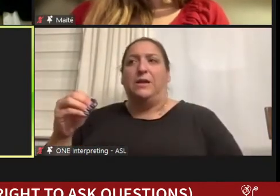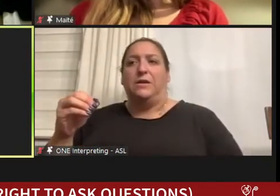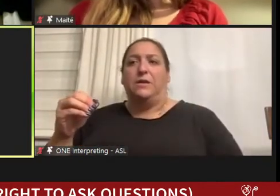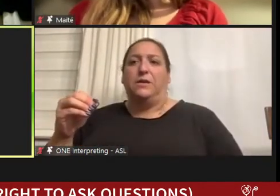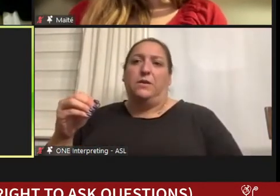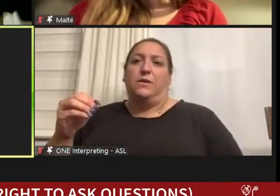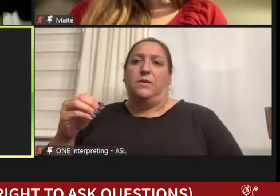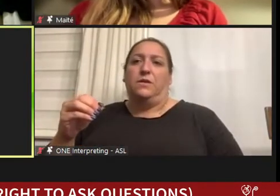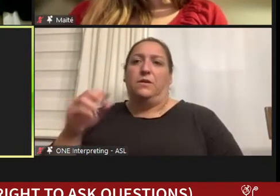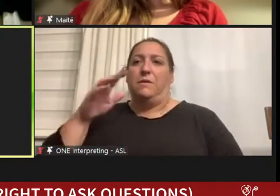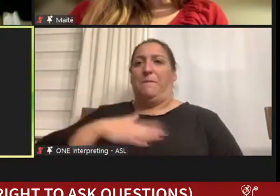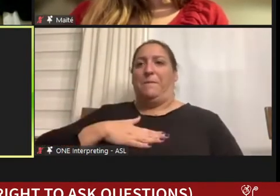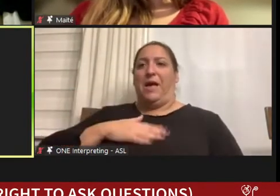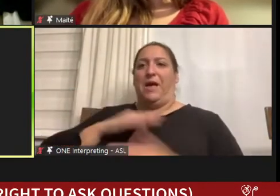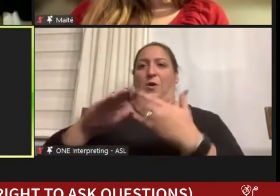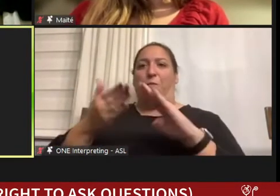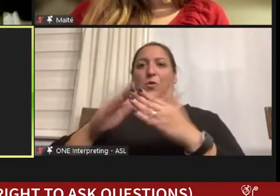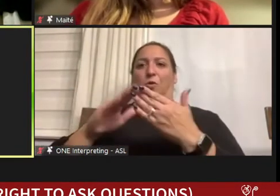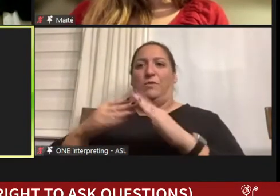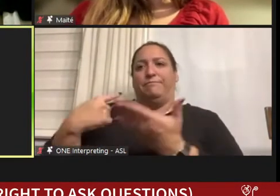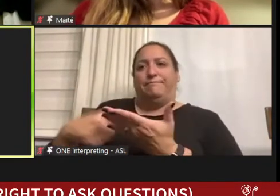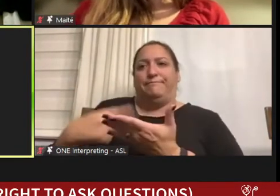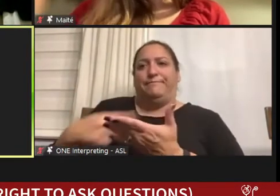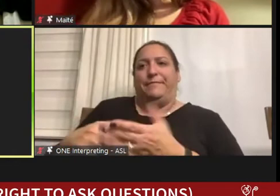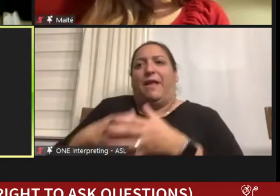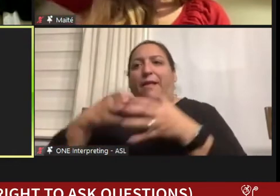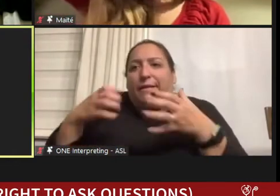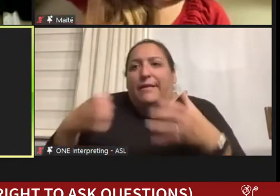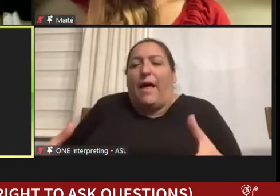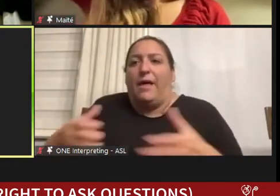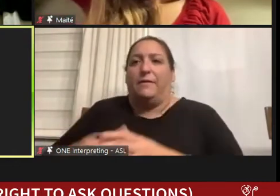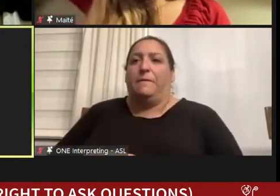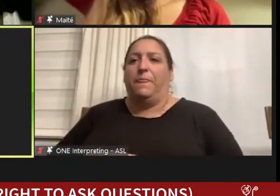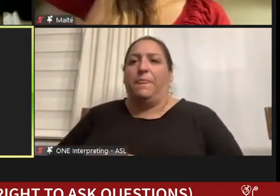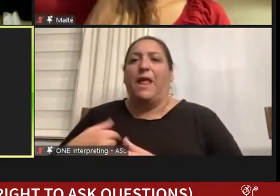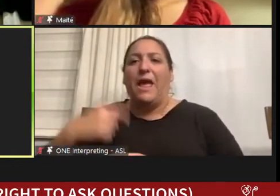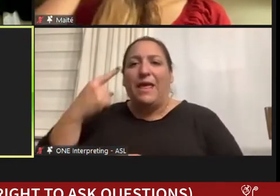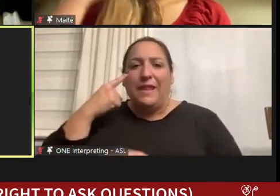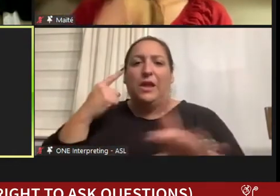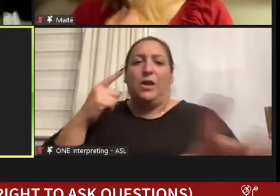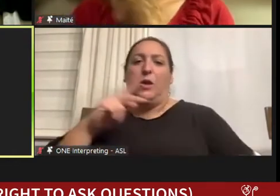my community it's talked about a lot, and I think it's a personal question at different